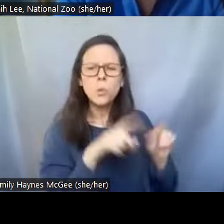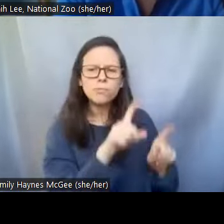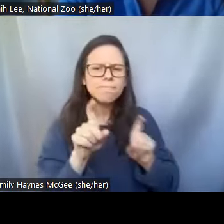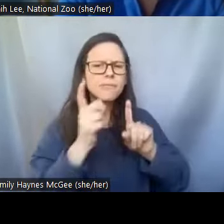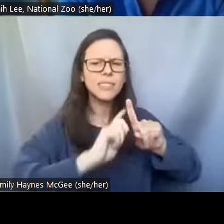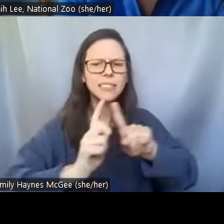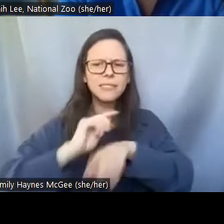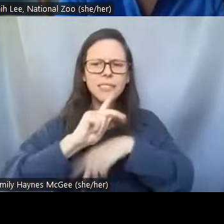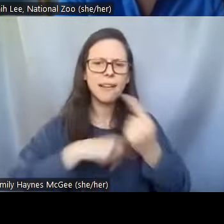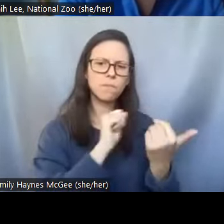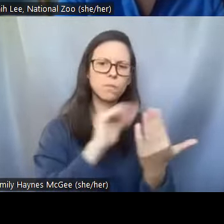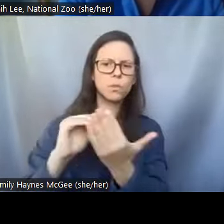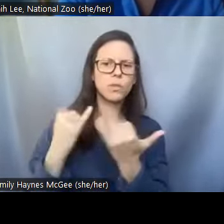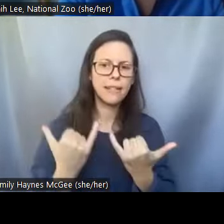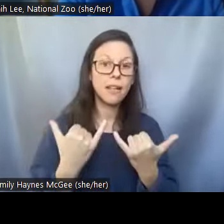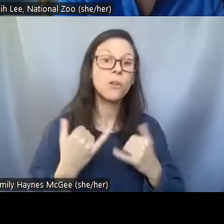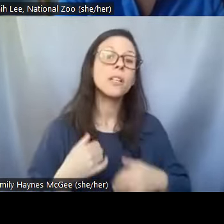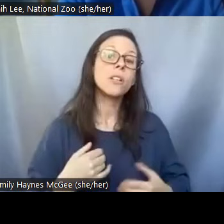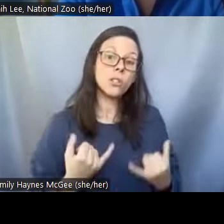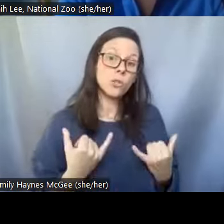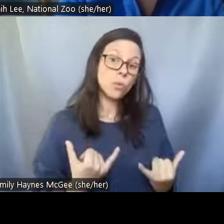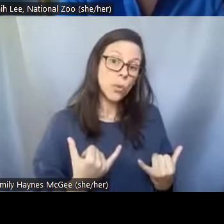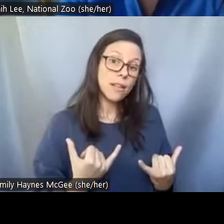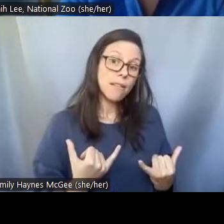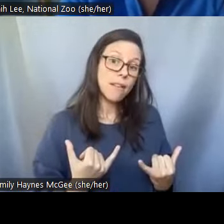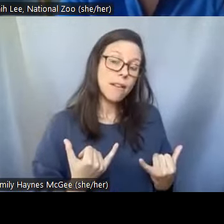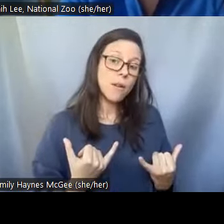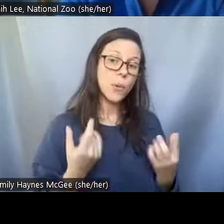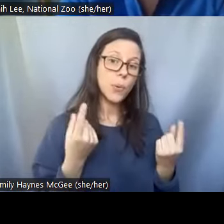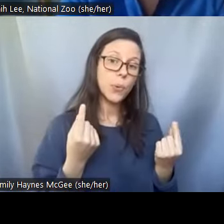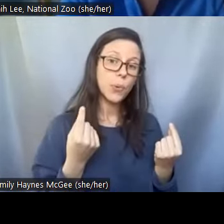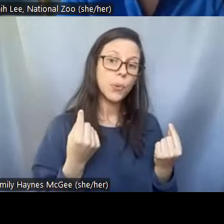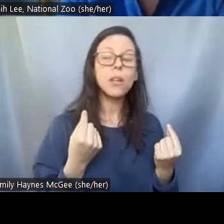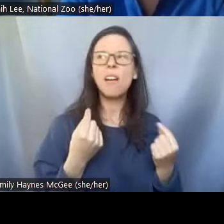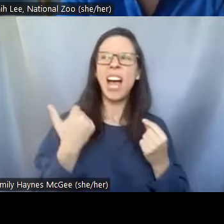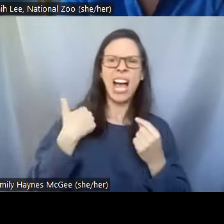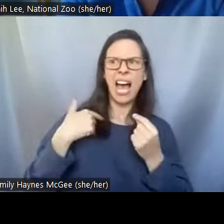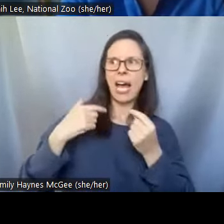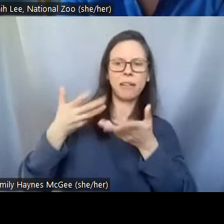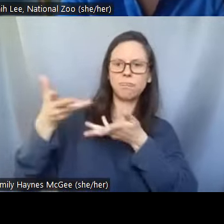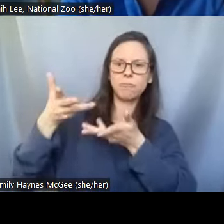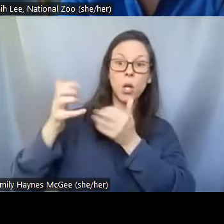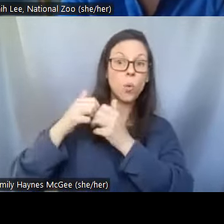The method I'm trying right now, I actually work with a group of engineers they can make this